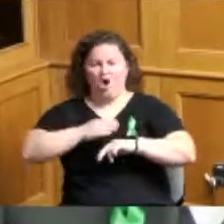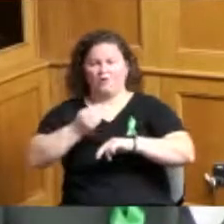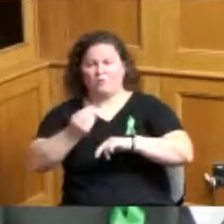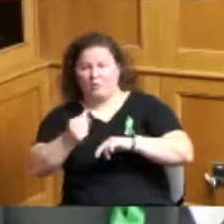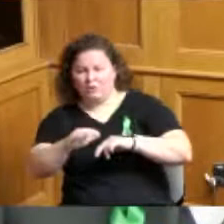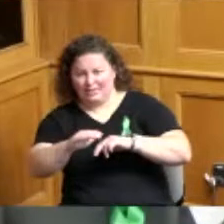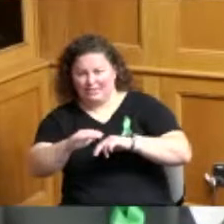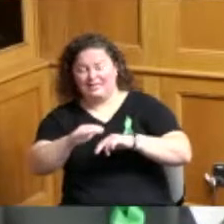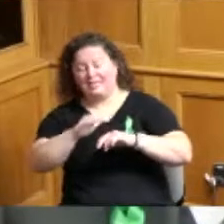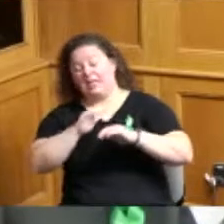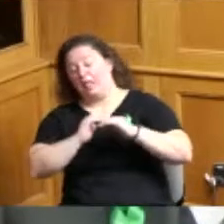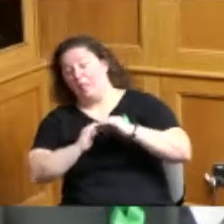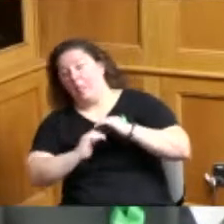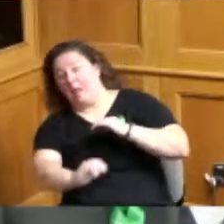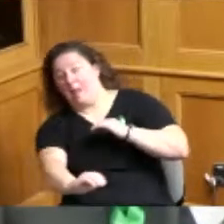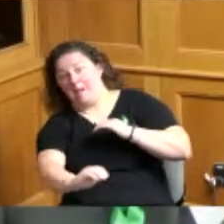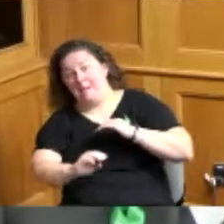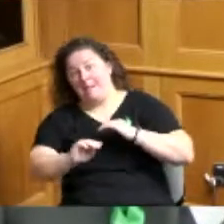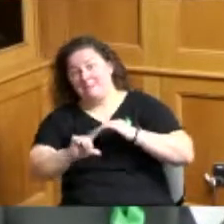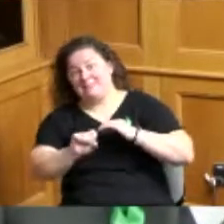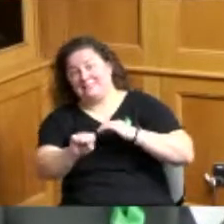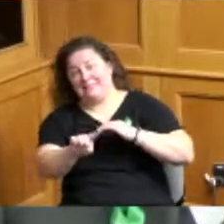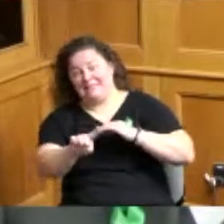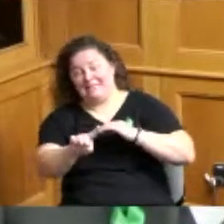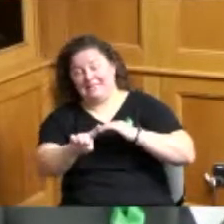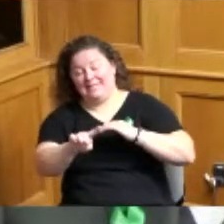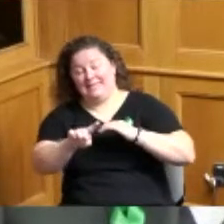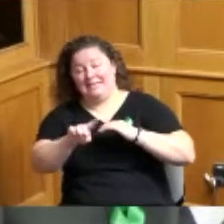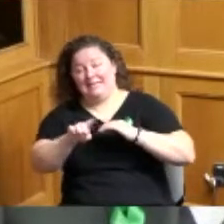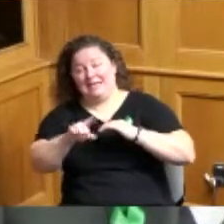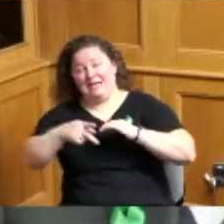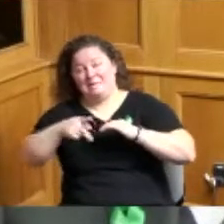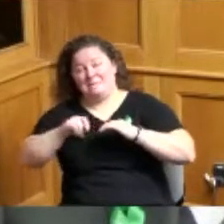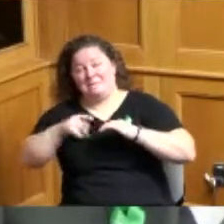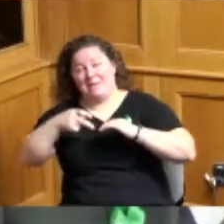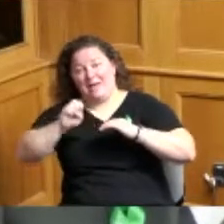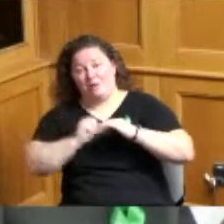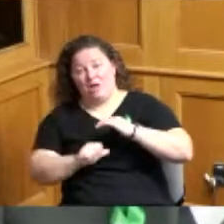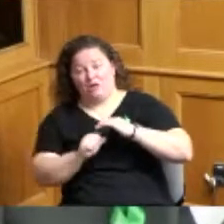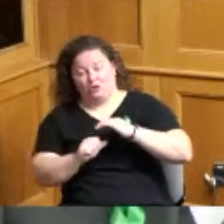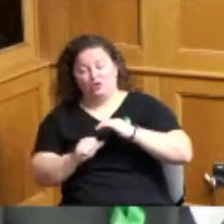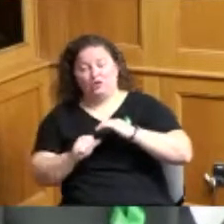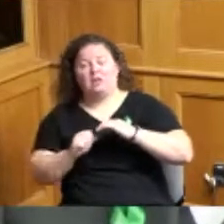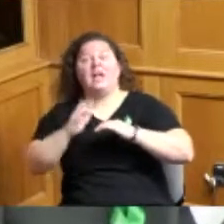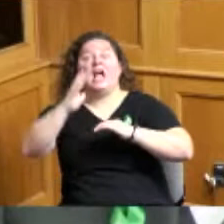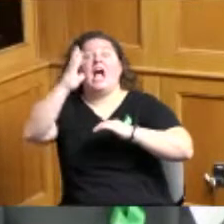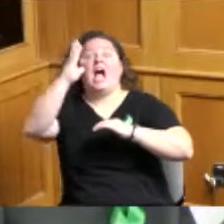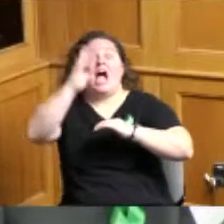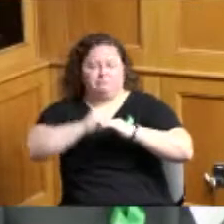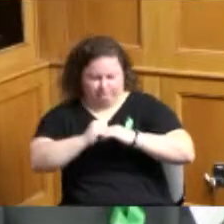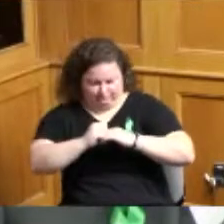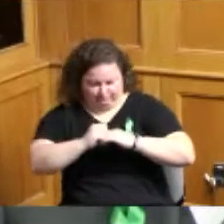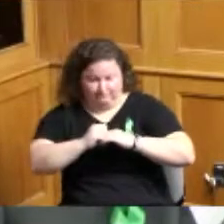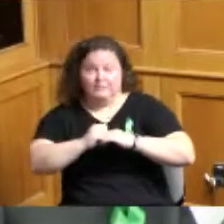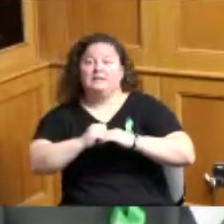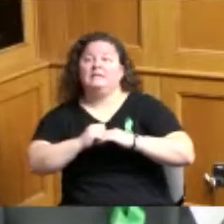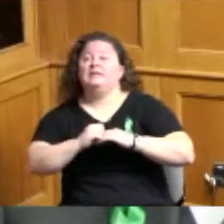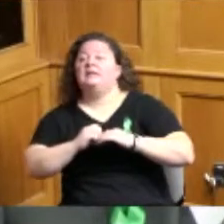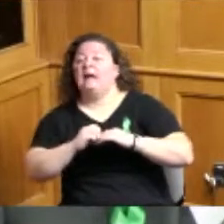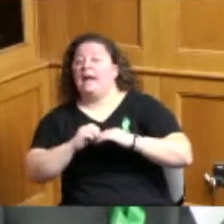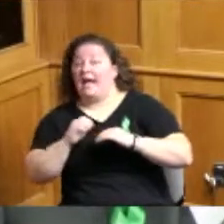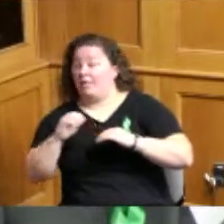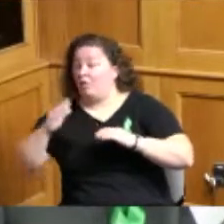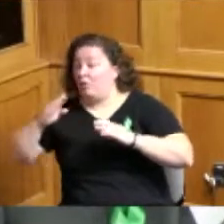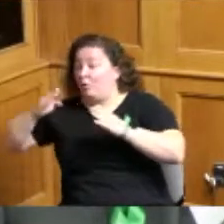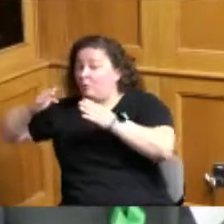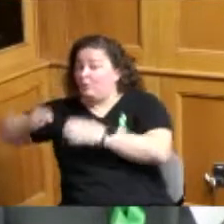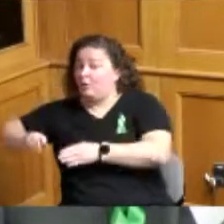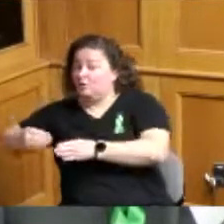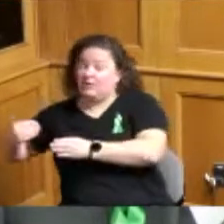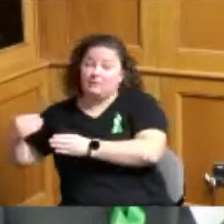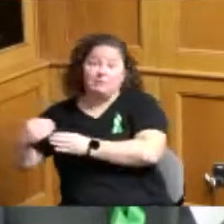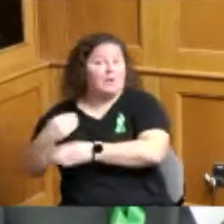a pipe MSD pipe was torn down the constituent bought the property assuming she could build